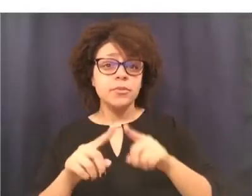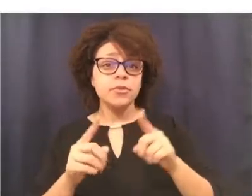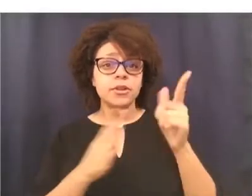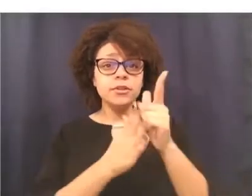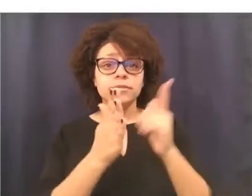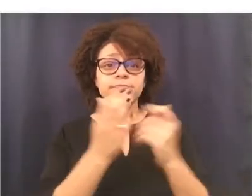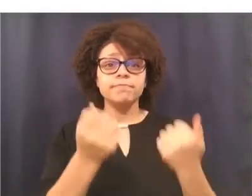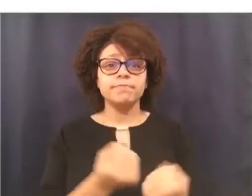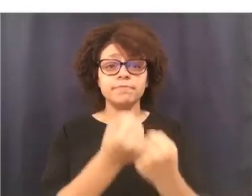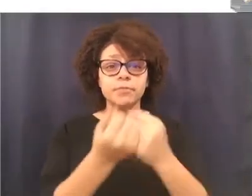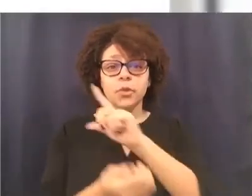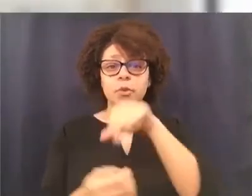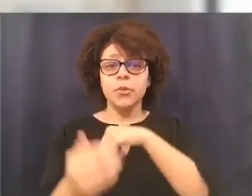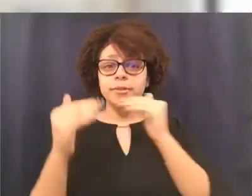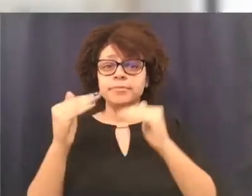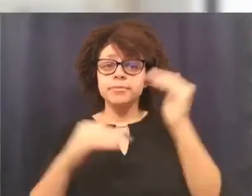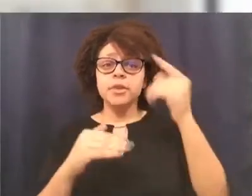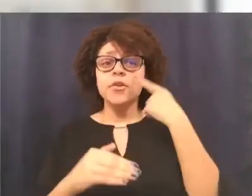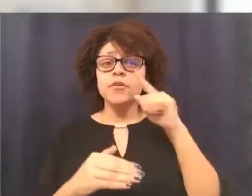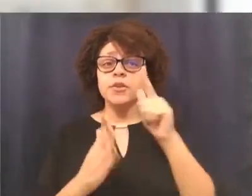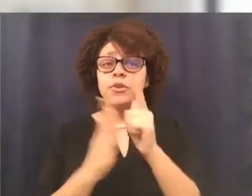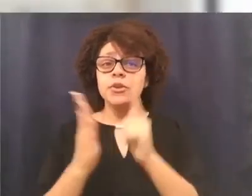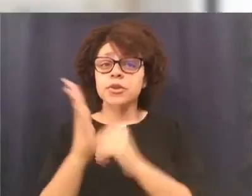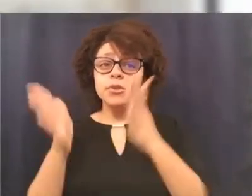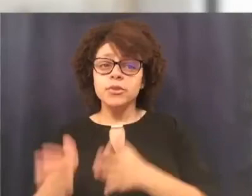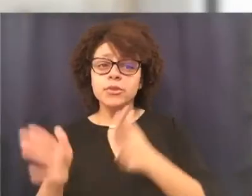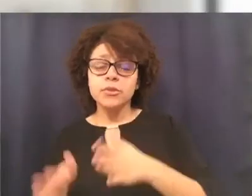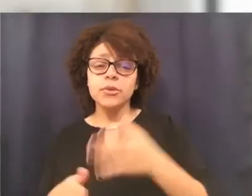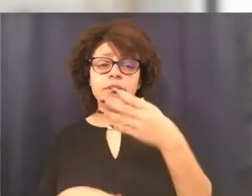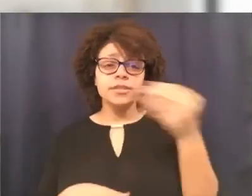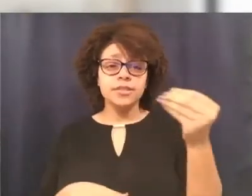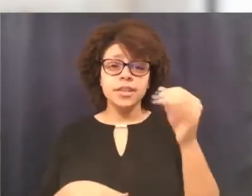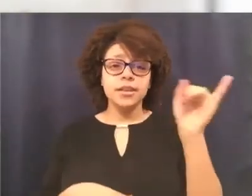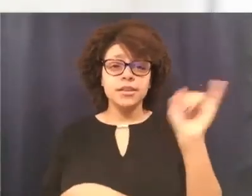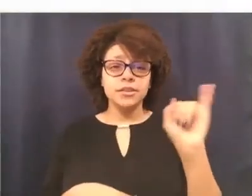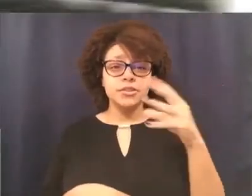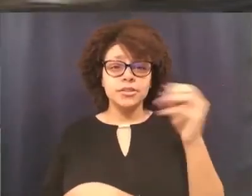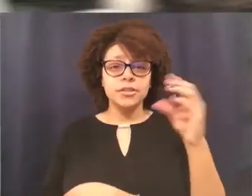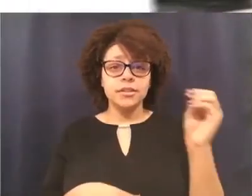reporting services and litigation support to attorneys and insurance carriers.